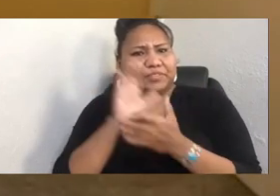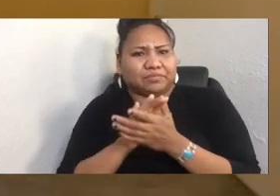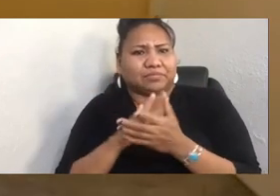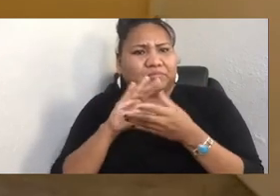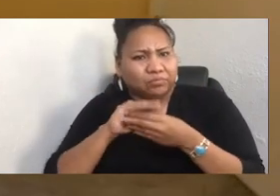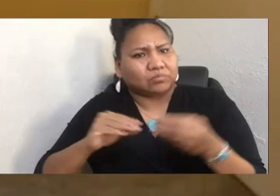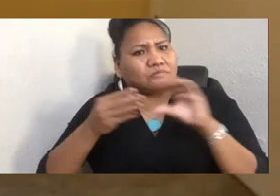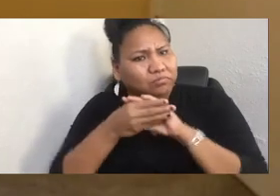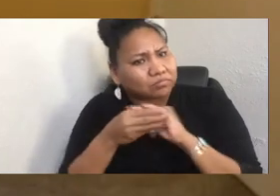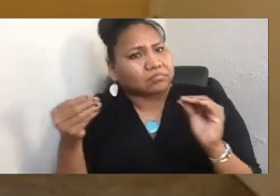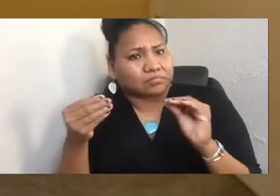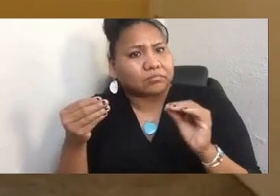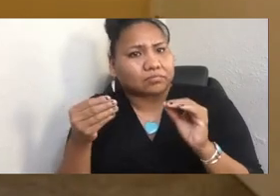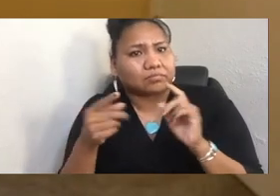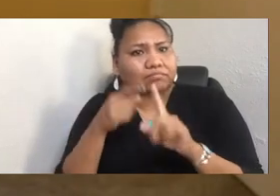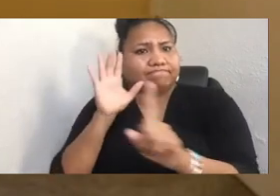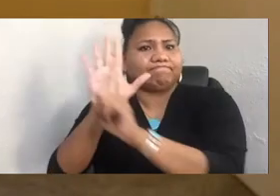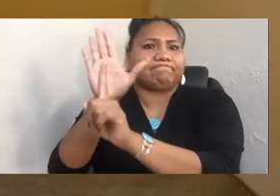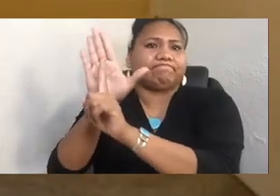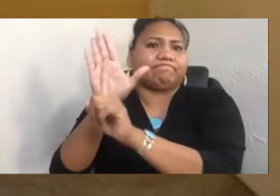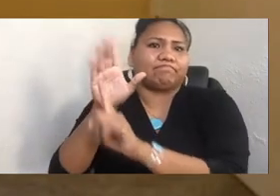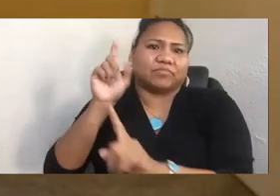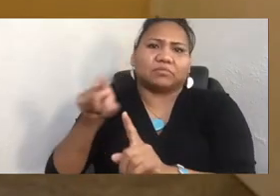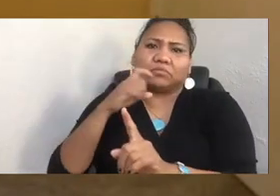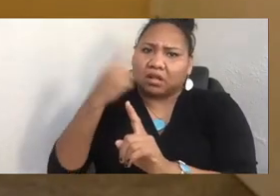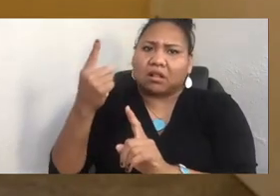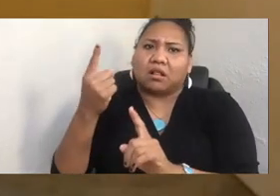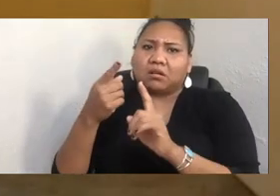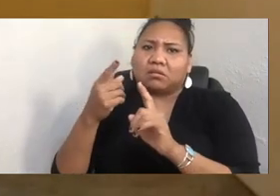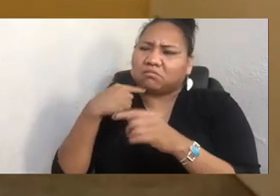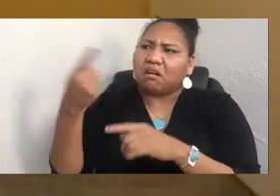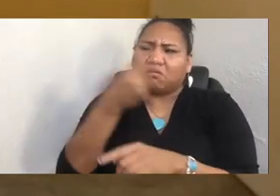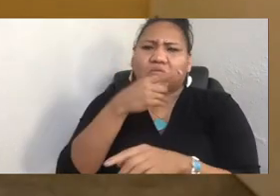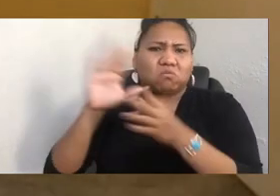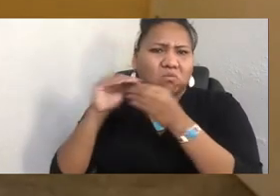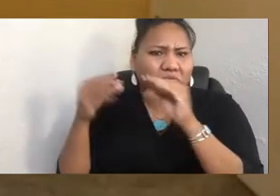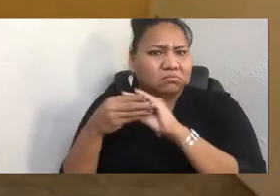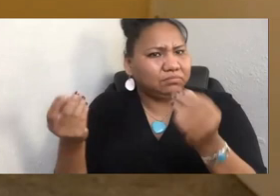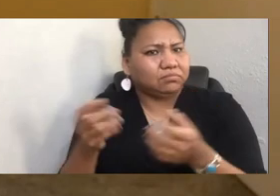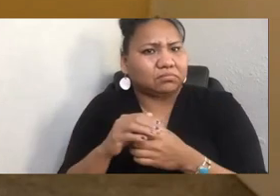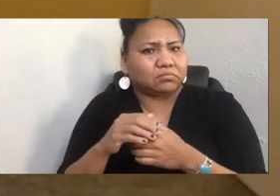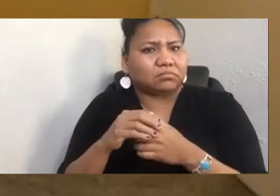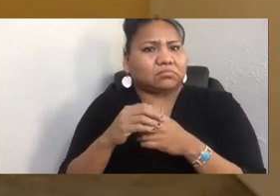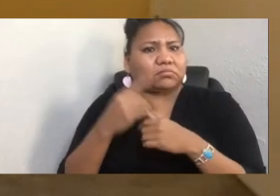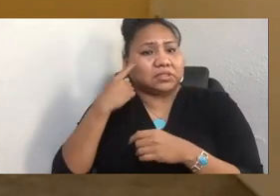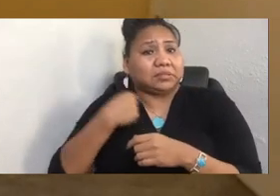should be the people that tell those stories. And so, for me, there was a lot of ethical questions about where I belong.